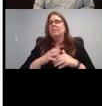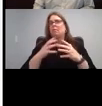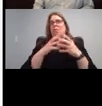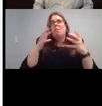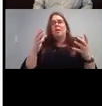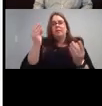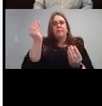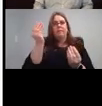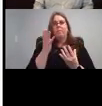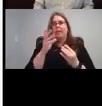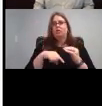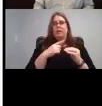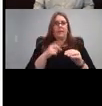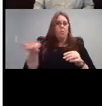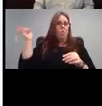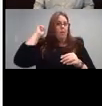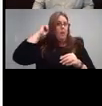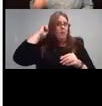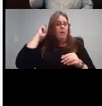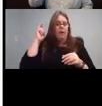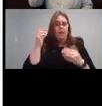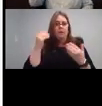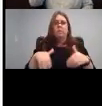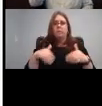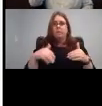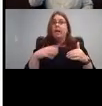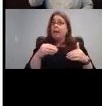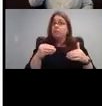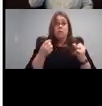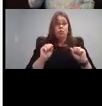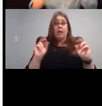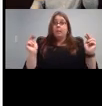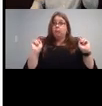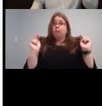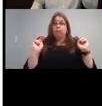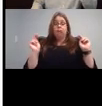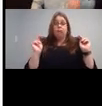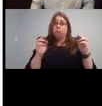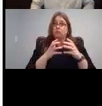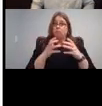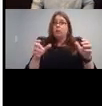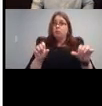cochlear implants so and they try to be as unbiased as